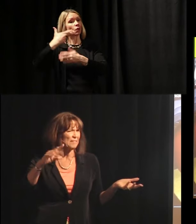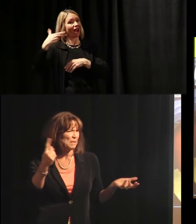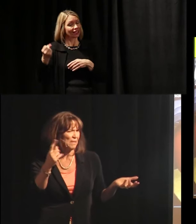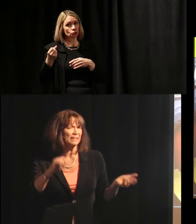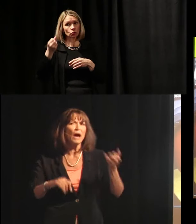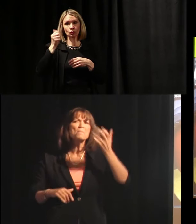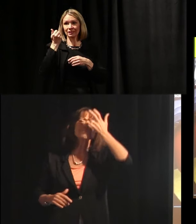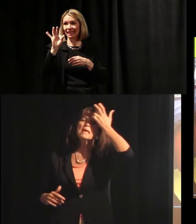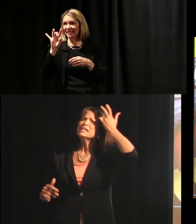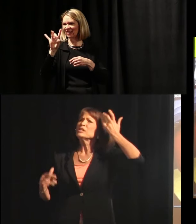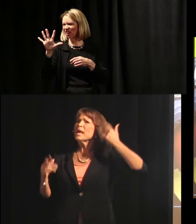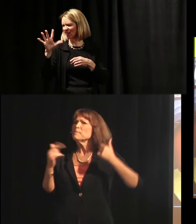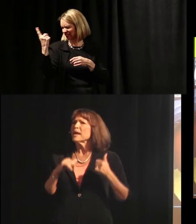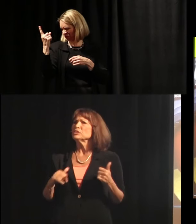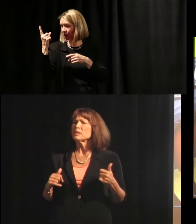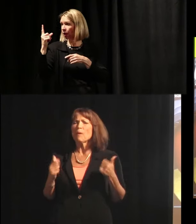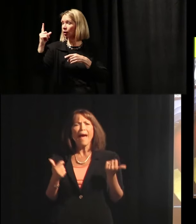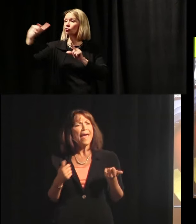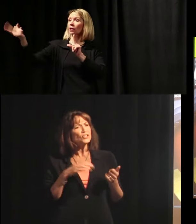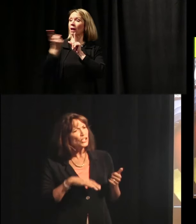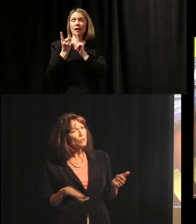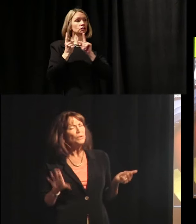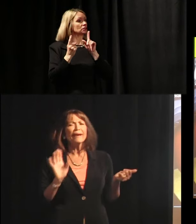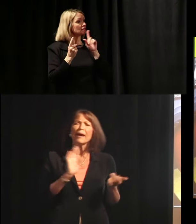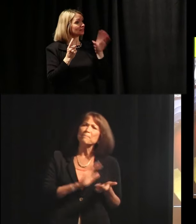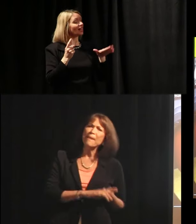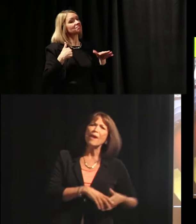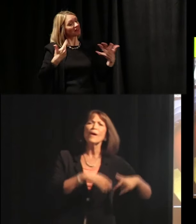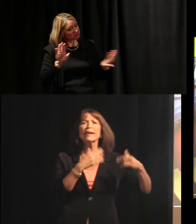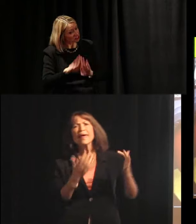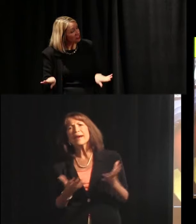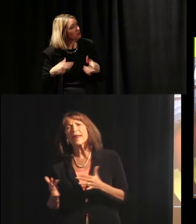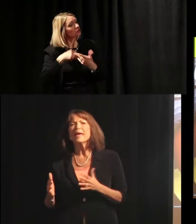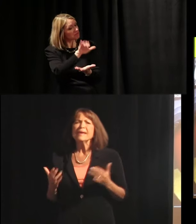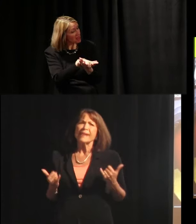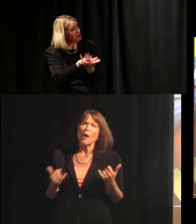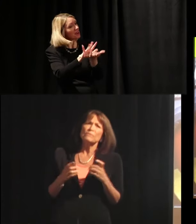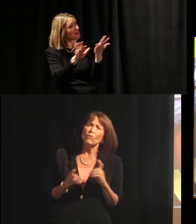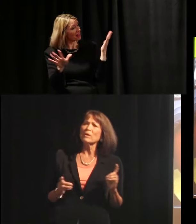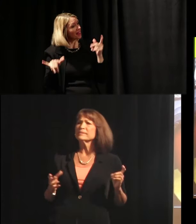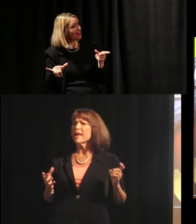something like that. She came back, she said, “Well, I had children, “I got married. “Now I'm divorced